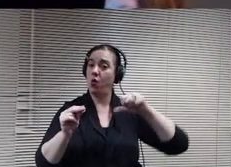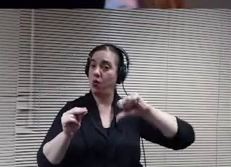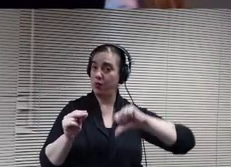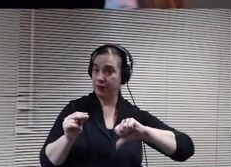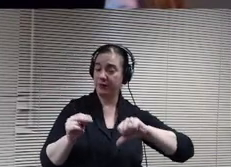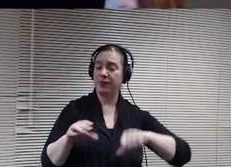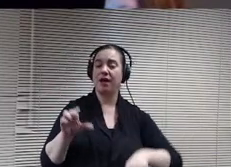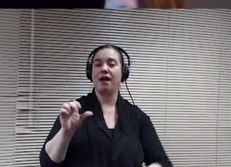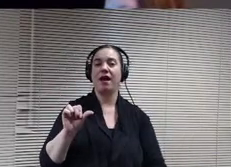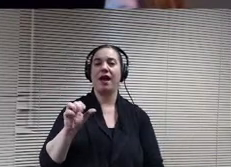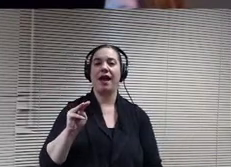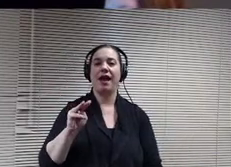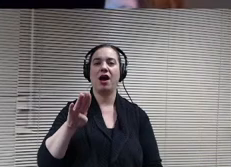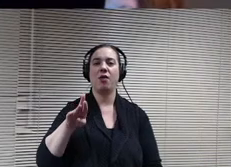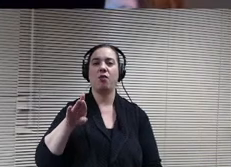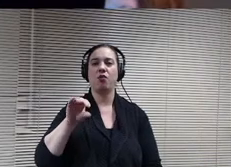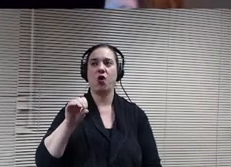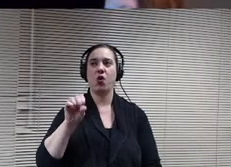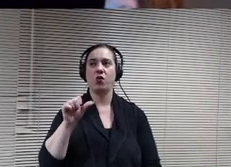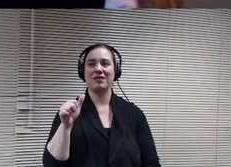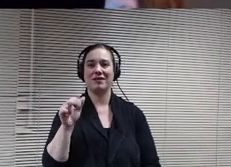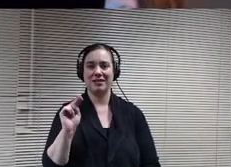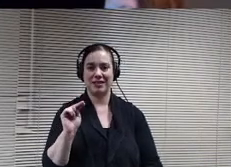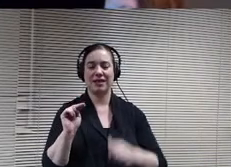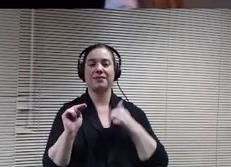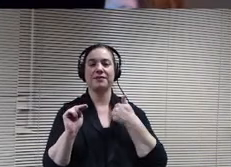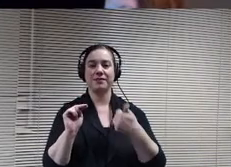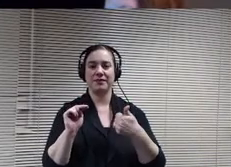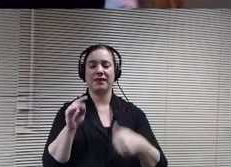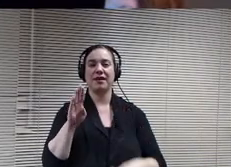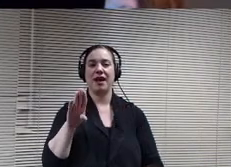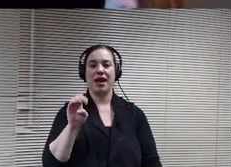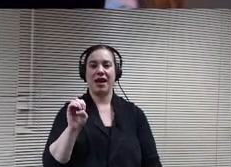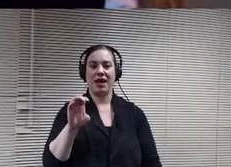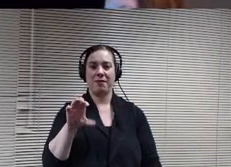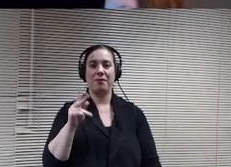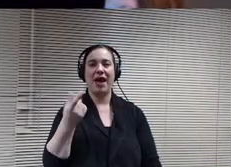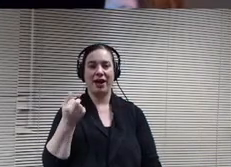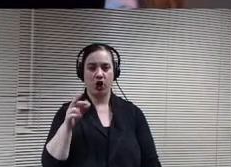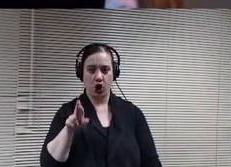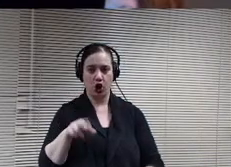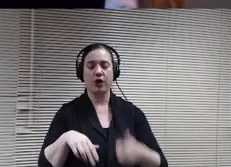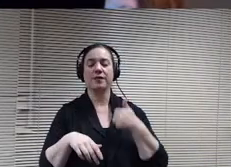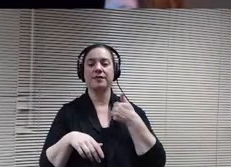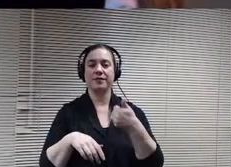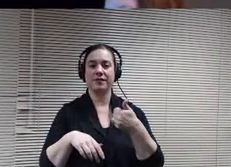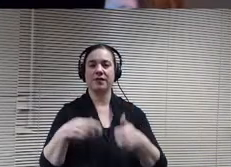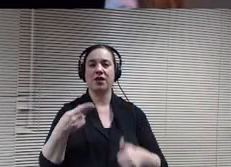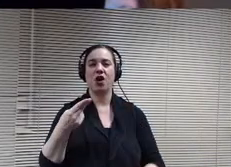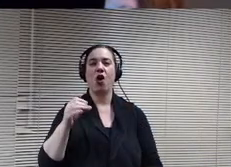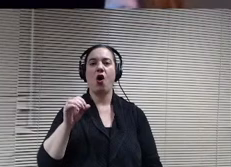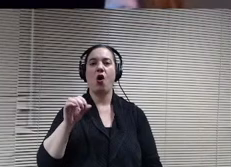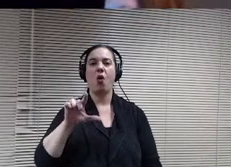Hi board member Becker. I boardmember Holcomb. I remember this age.